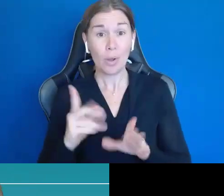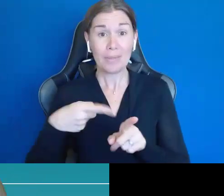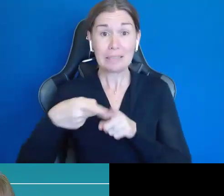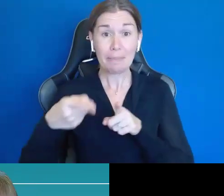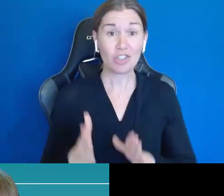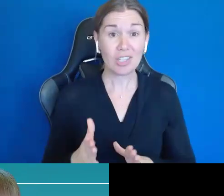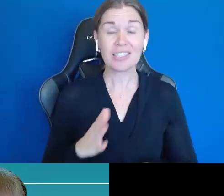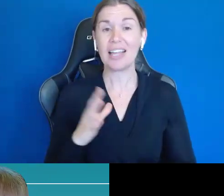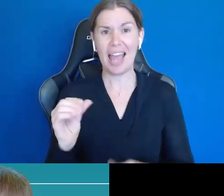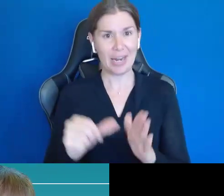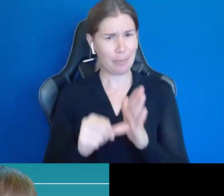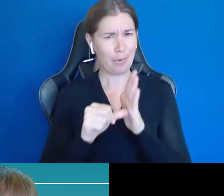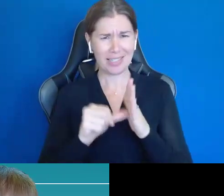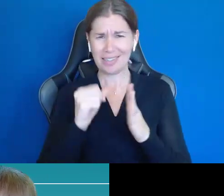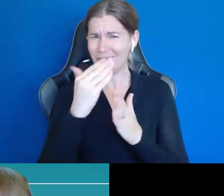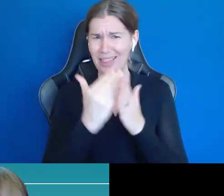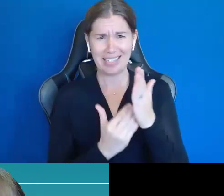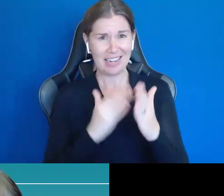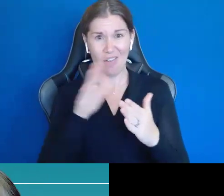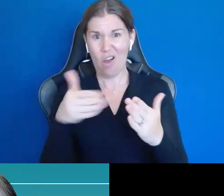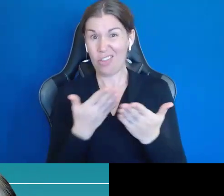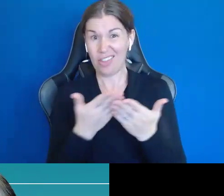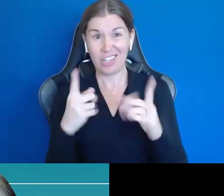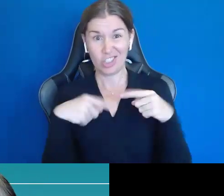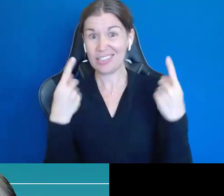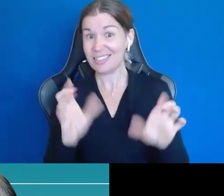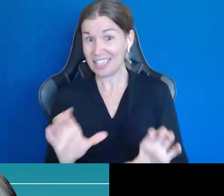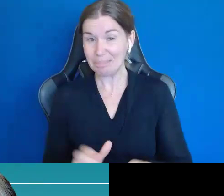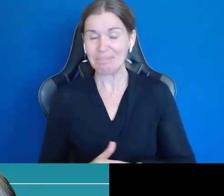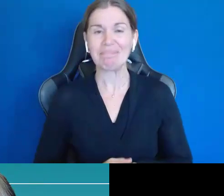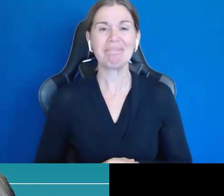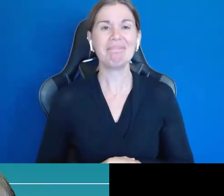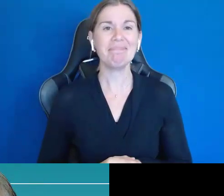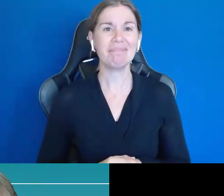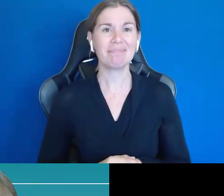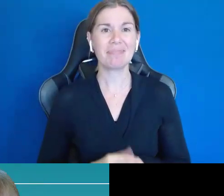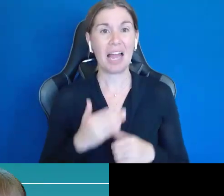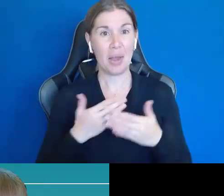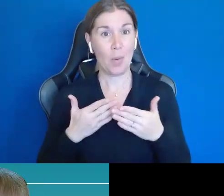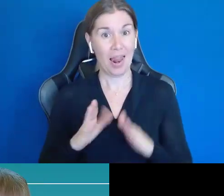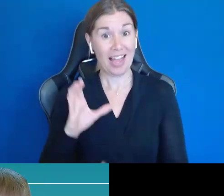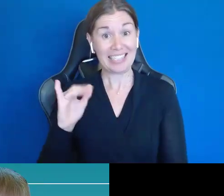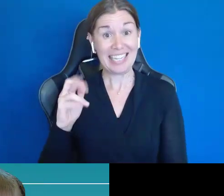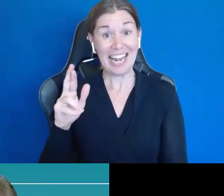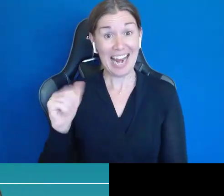and an impressive list of all the things that she's done. So, I am going to let Ciara take it and introduce